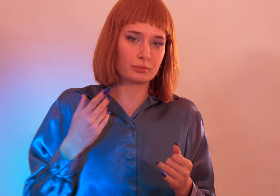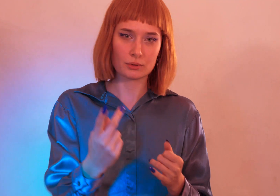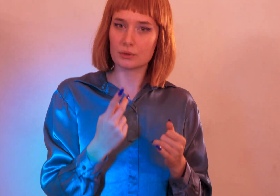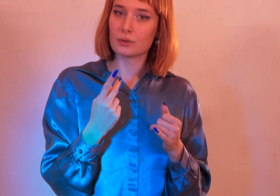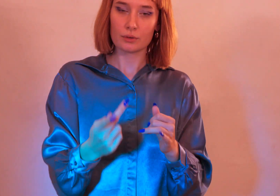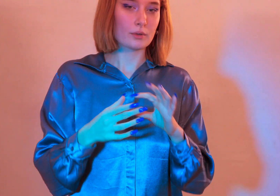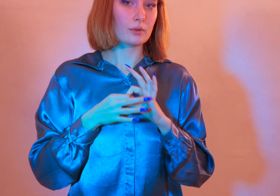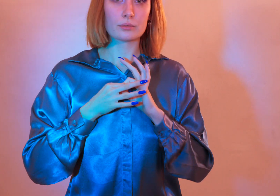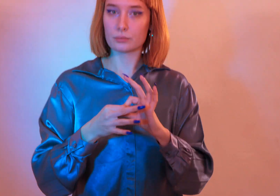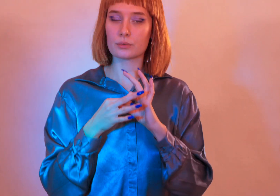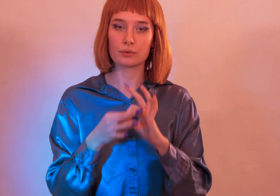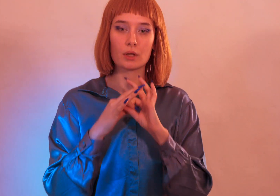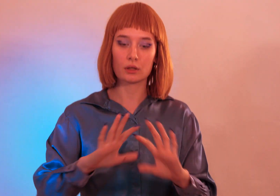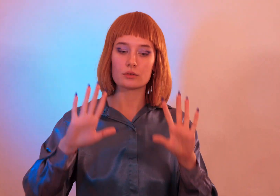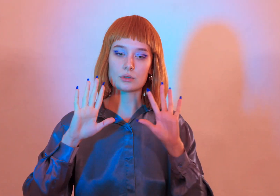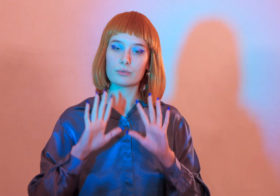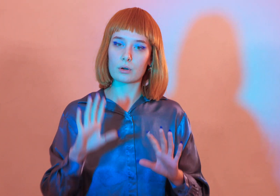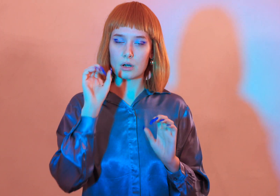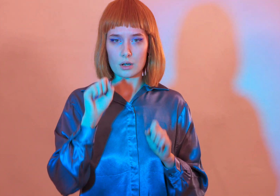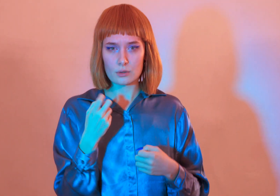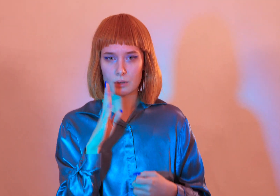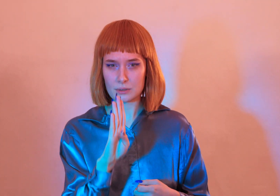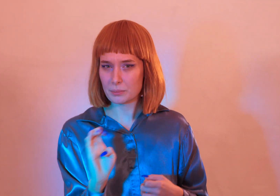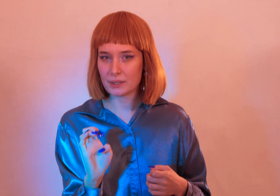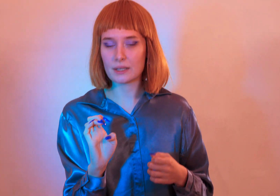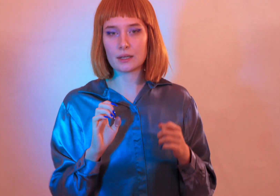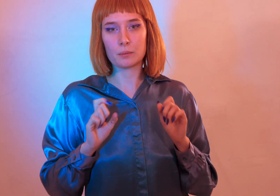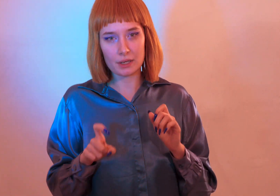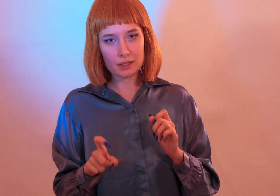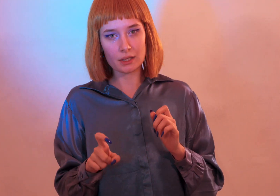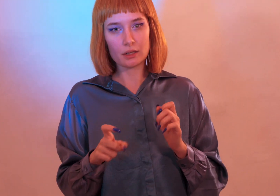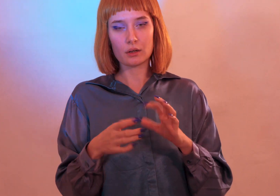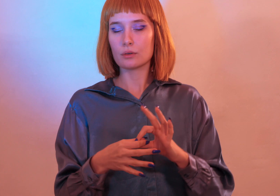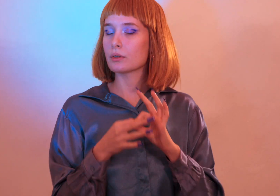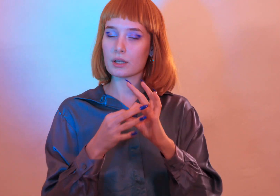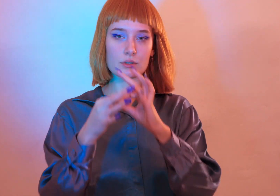could it mean this is what i’ve been looking for? it's got to go